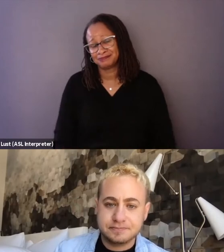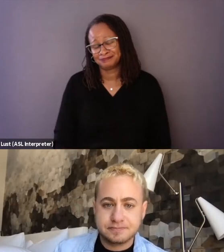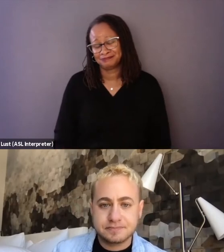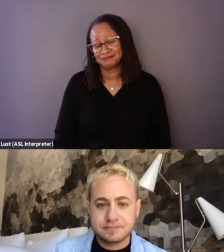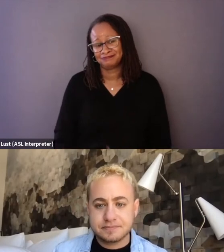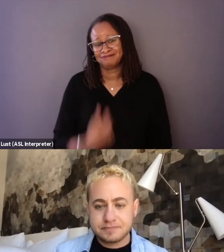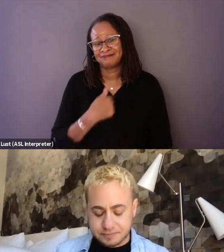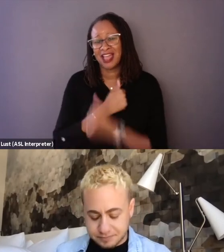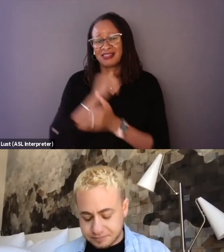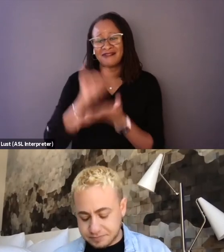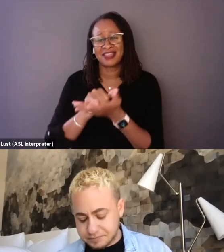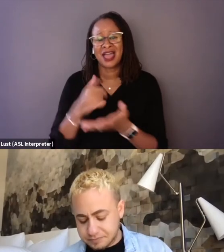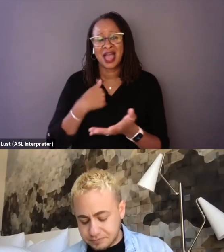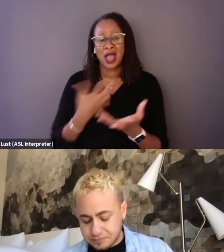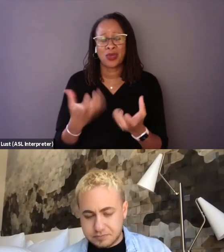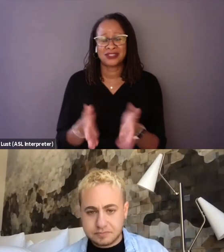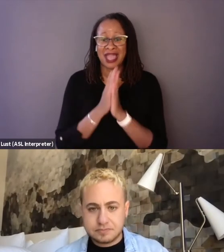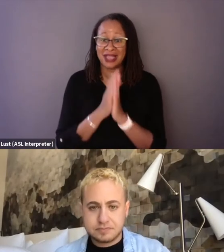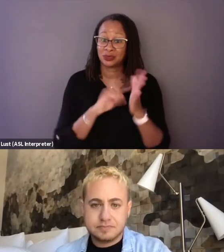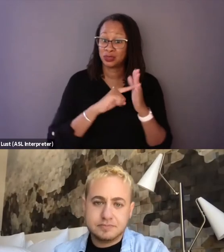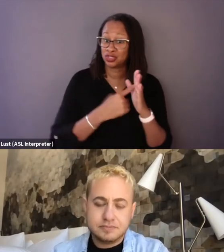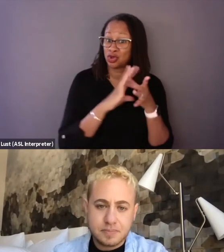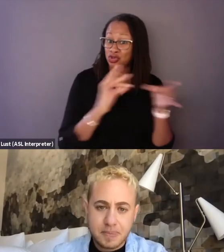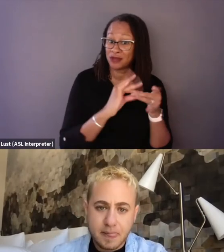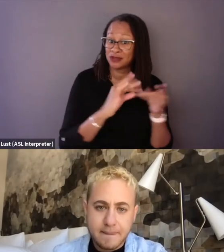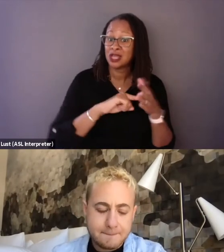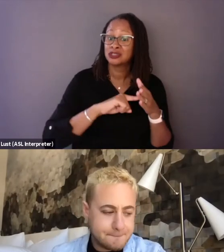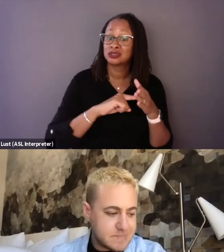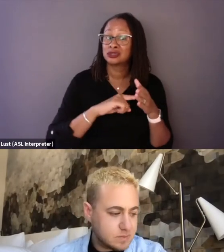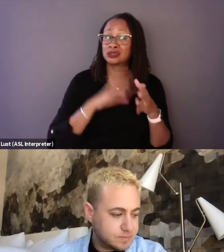I wanted to ask, we started our conversation talking about,